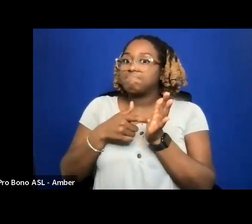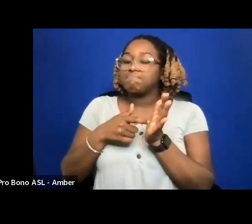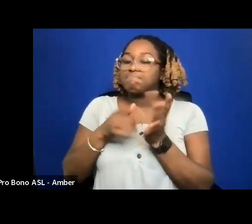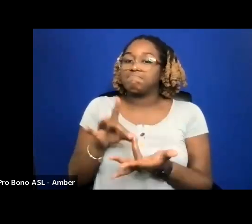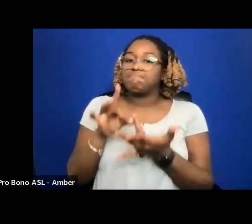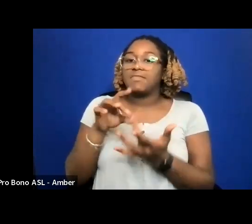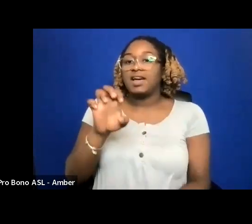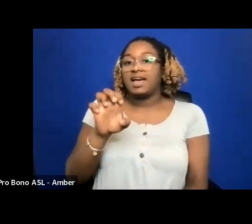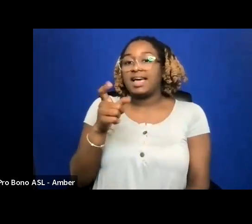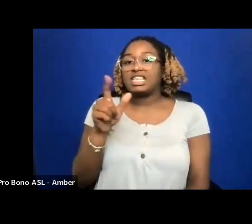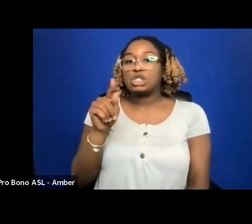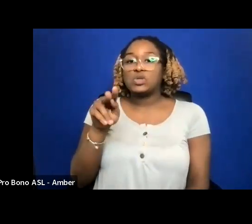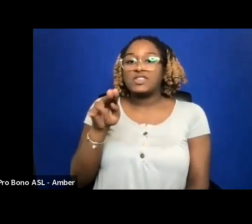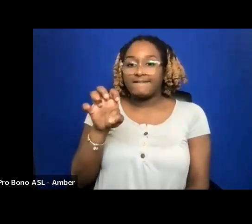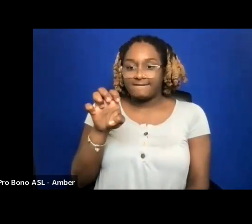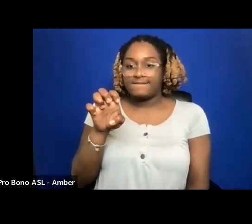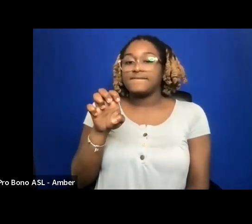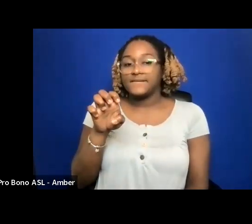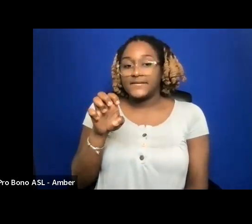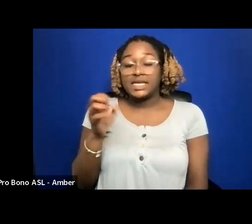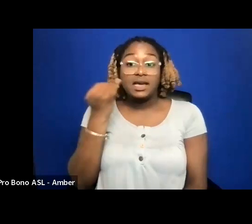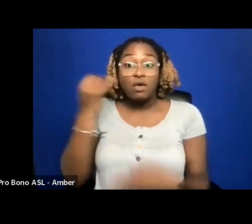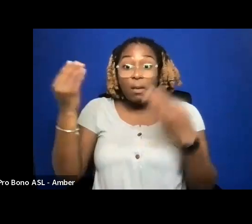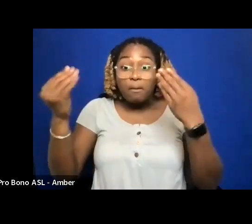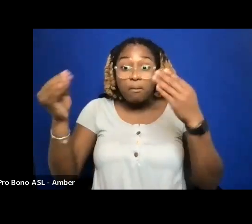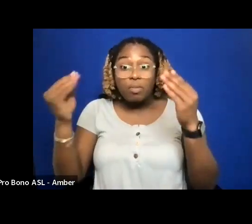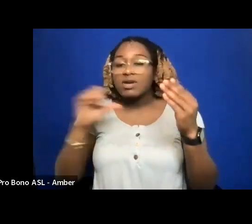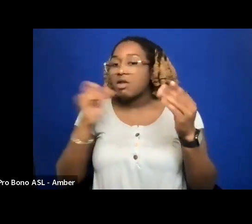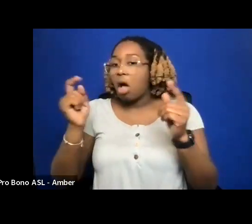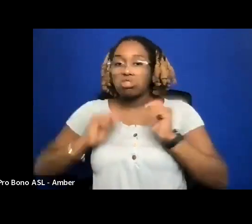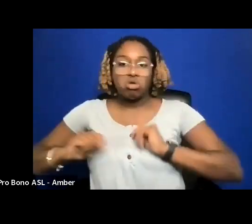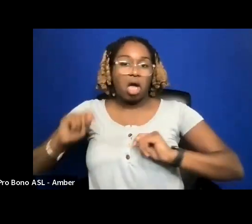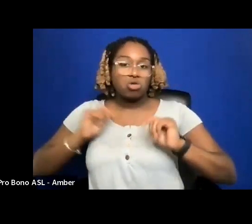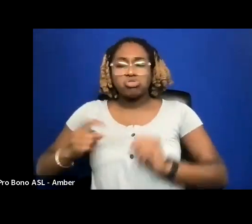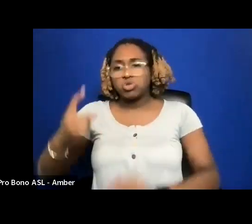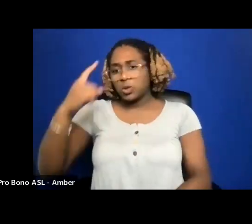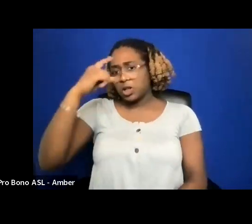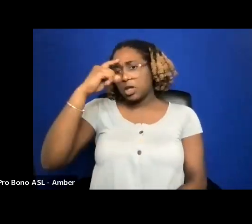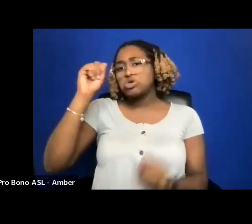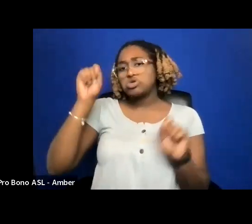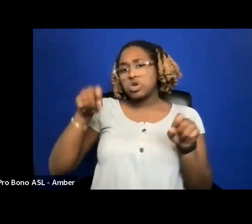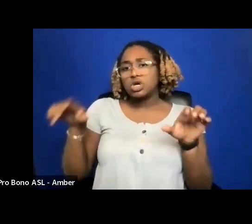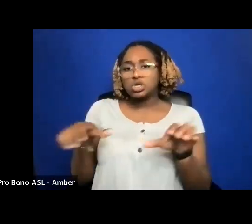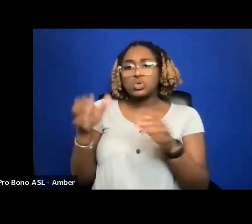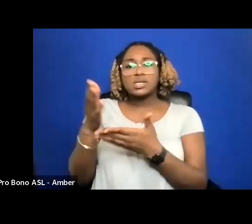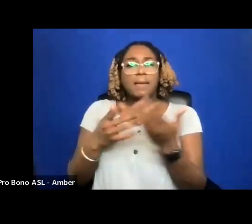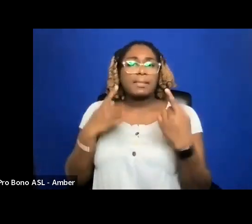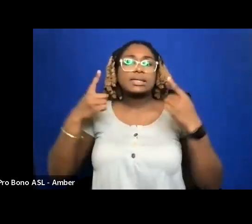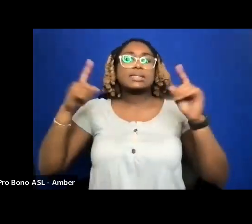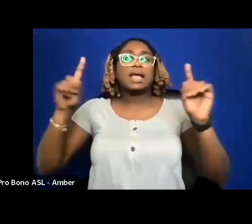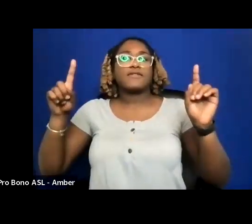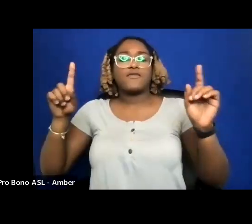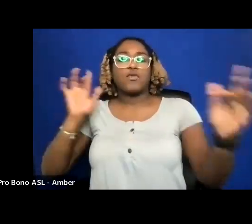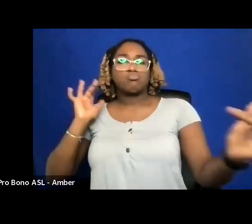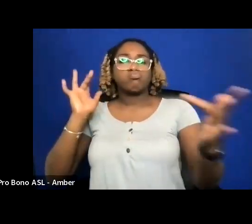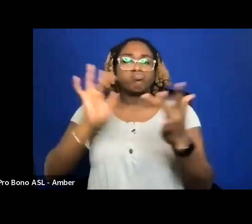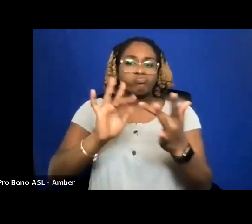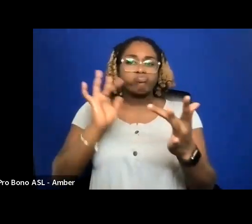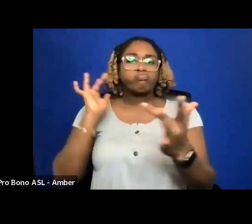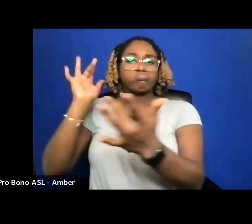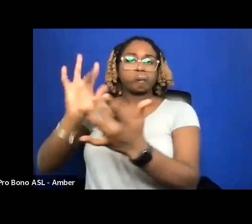IF THERE ARE NONTHEATRICAL THIS YOU THINK YOU CAN DO SOME SUCCESSFUL OUTREACH WORK IN, TRY TO SEE IF